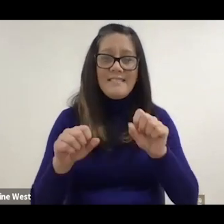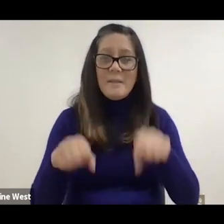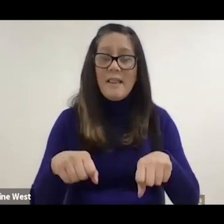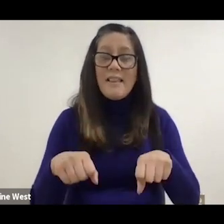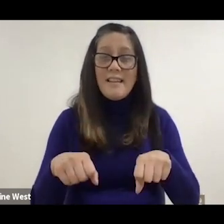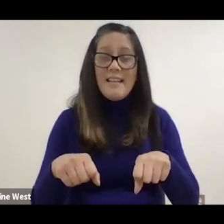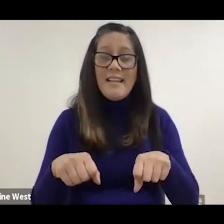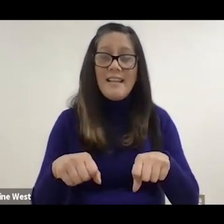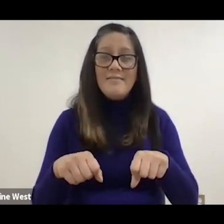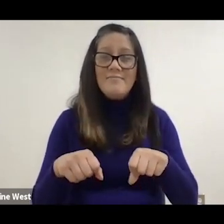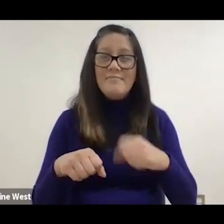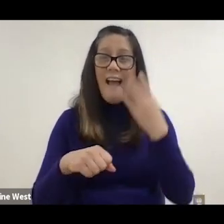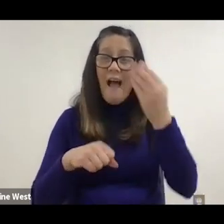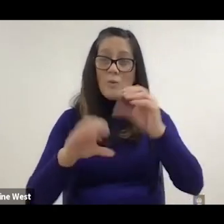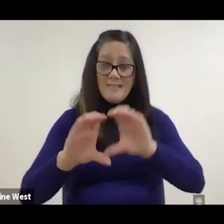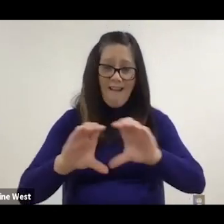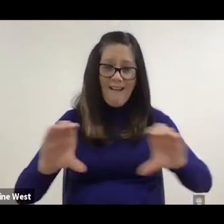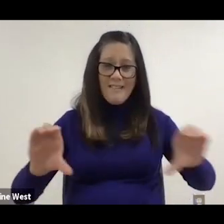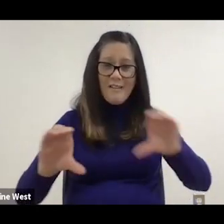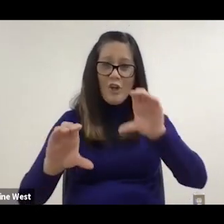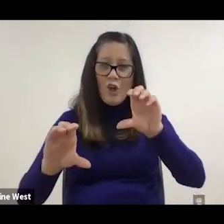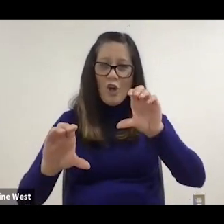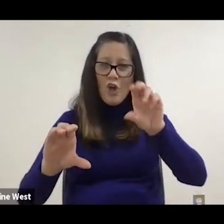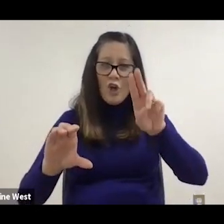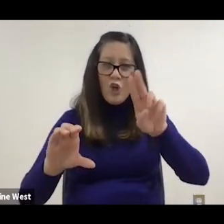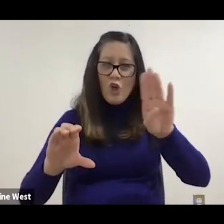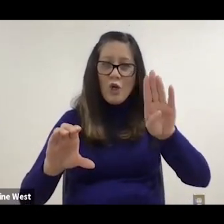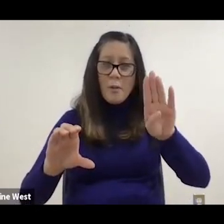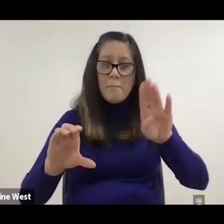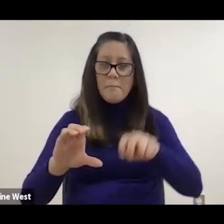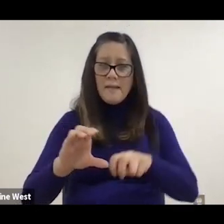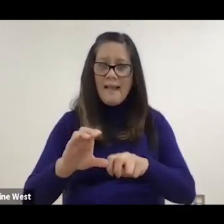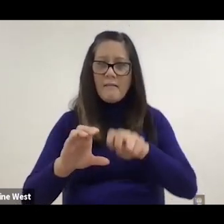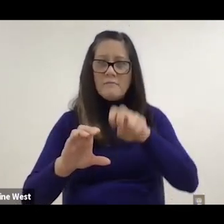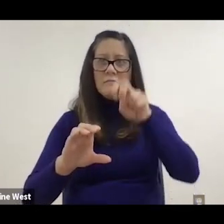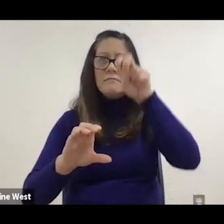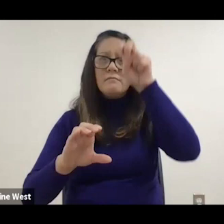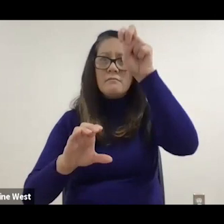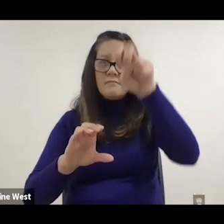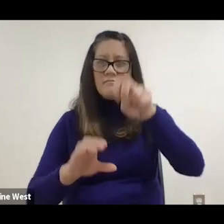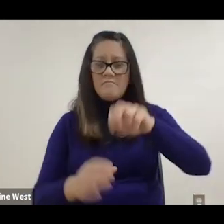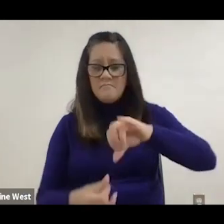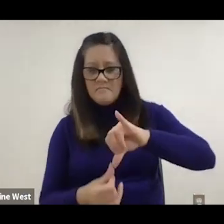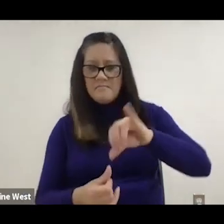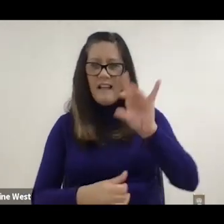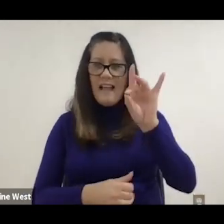climb curbs up to 8 inches high. And what it's cool about it is you can